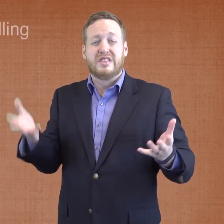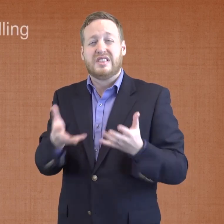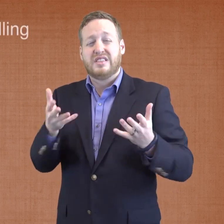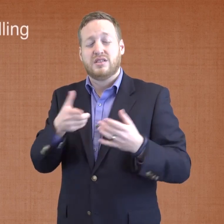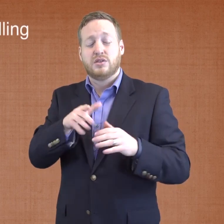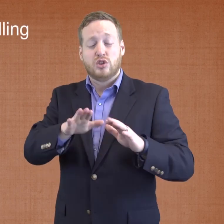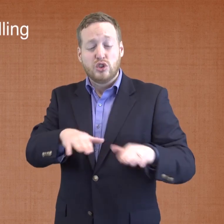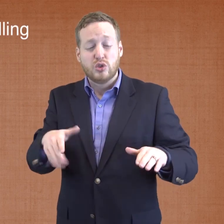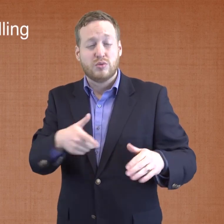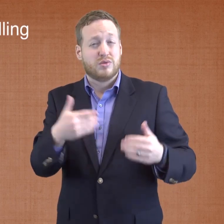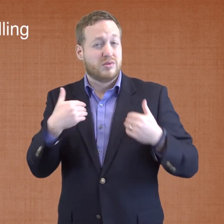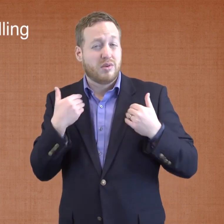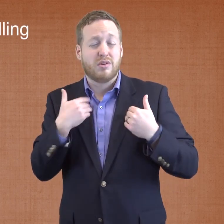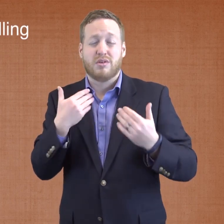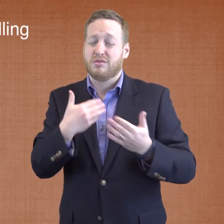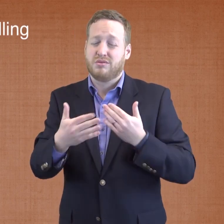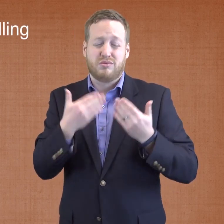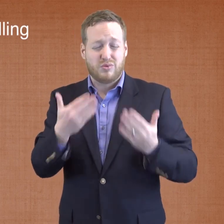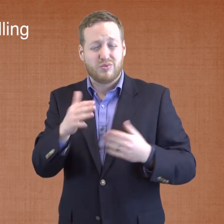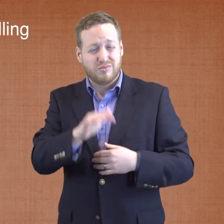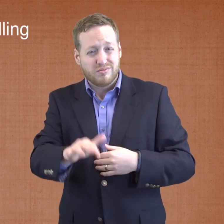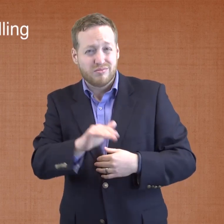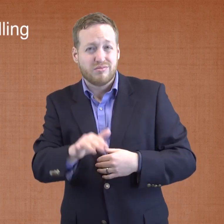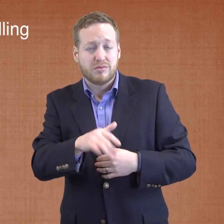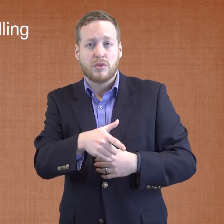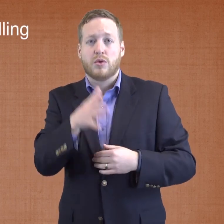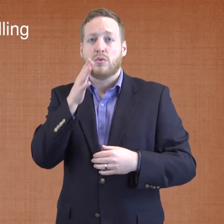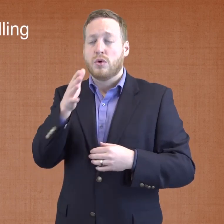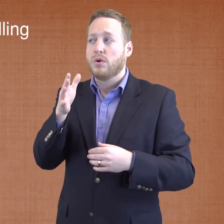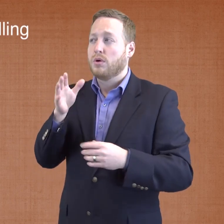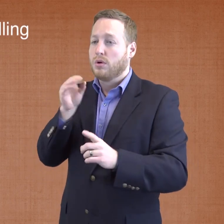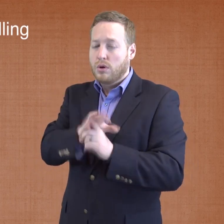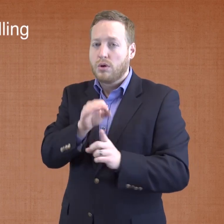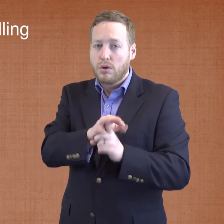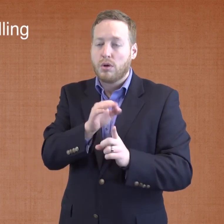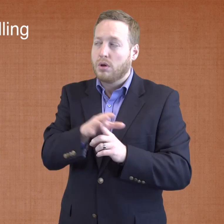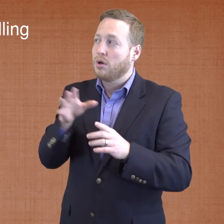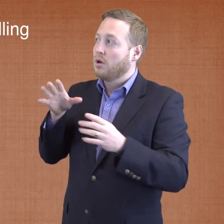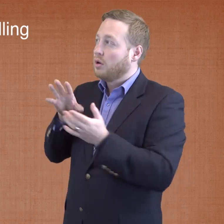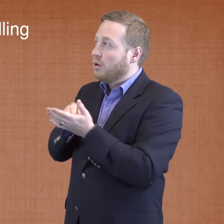Fingerspelling should be used with children, regardless if they are very young, to encourage them to acquire the